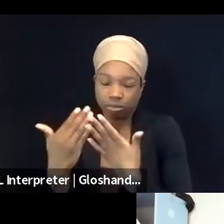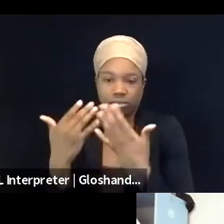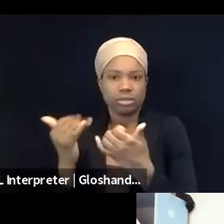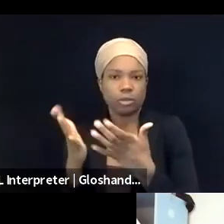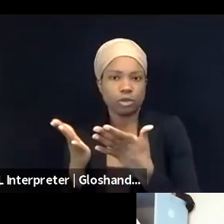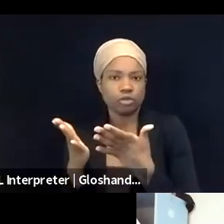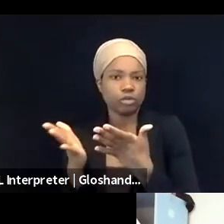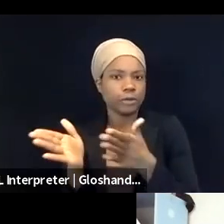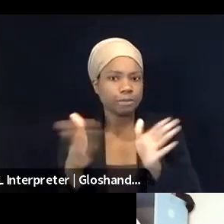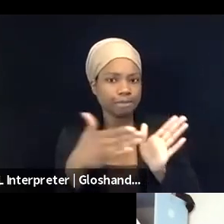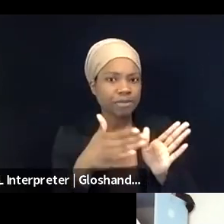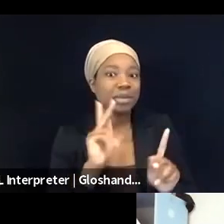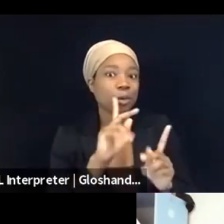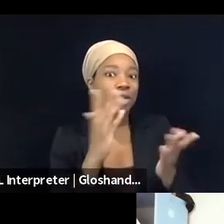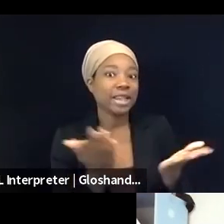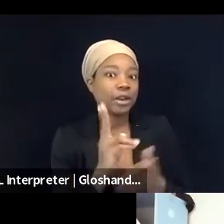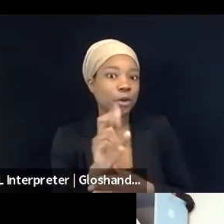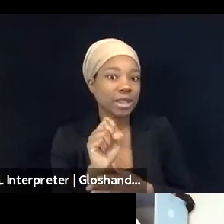Let's have Diala go first and then we can get to Radhika.